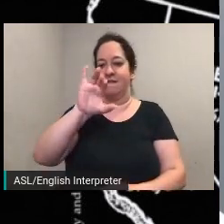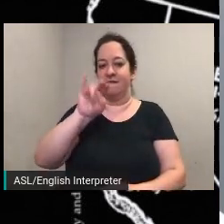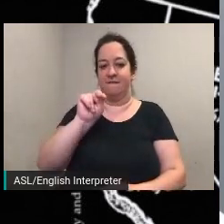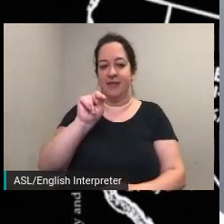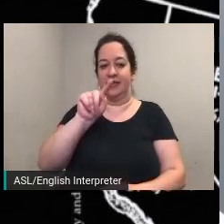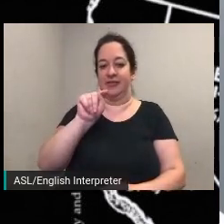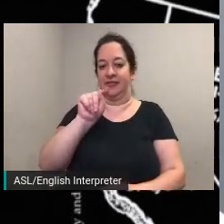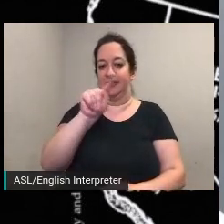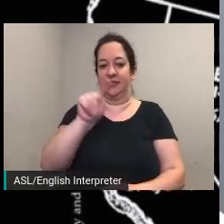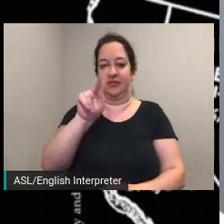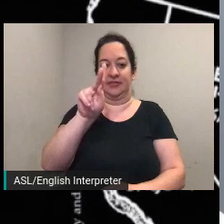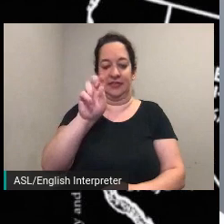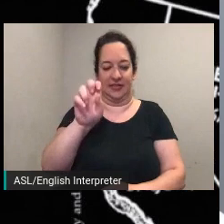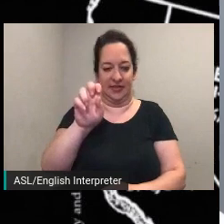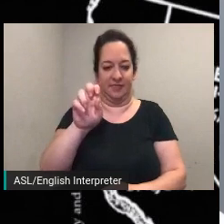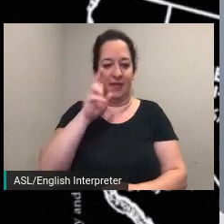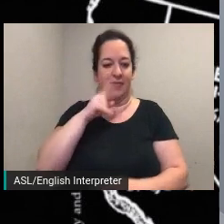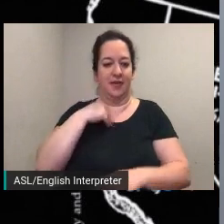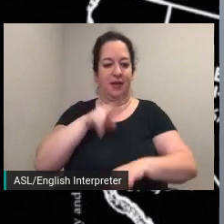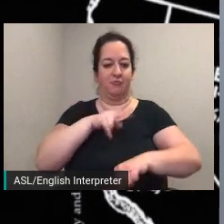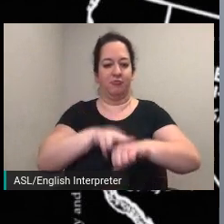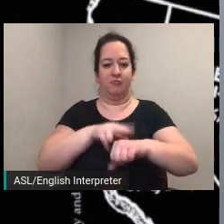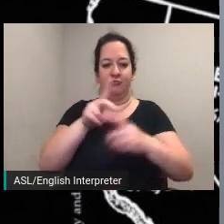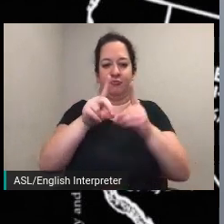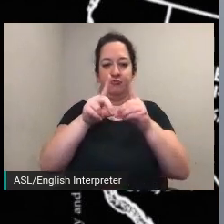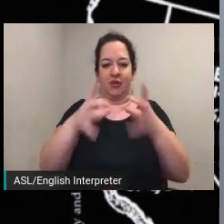interior region 1. i am delighted to share